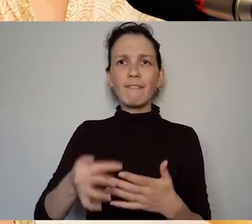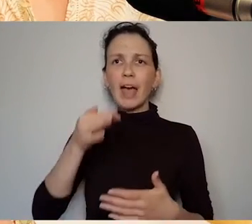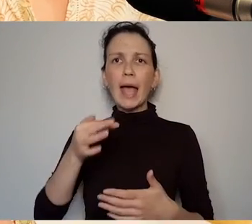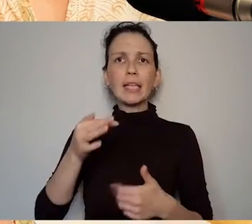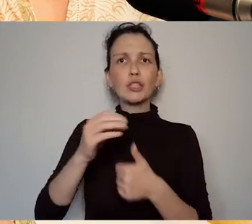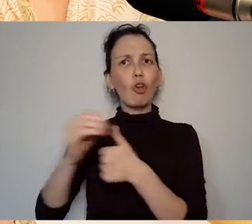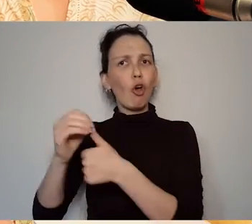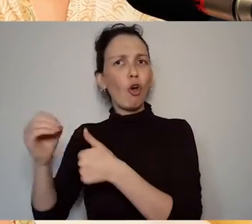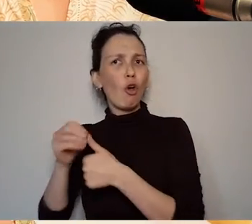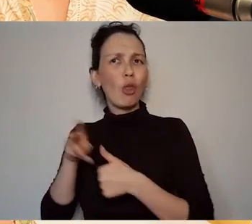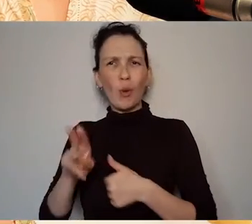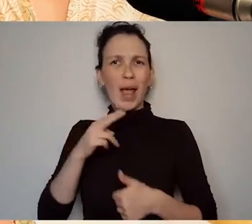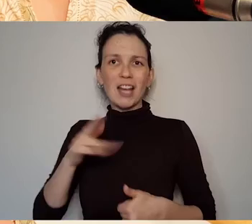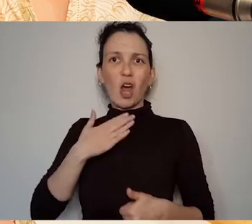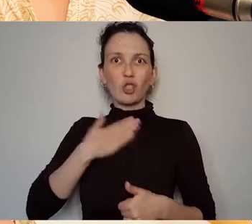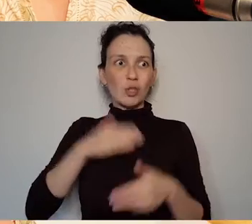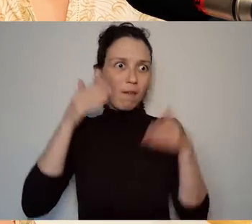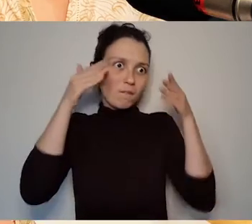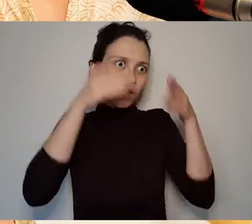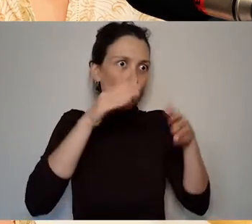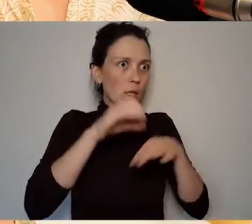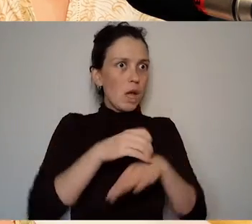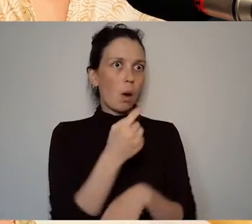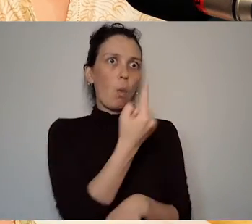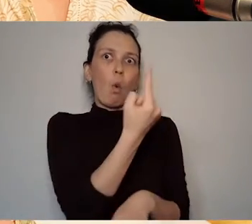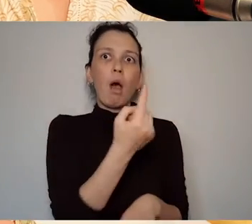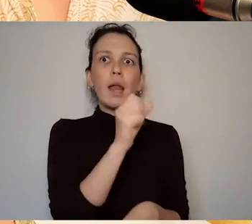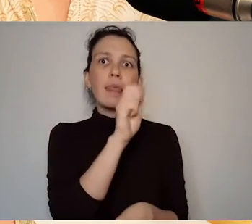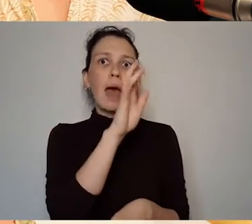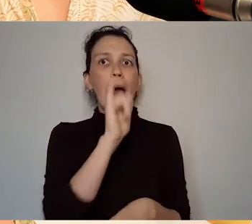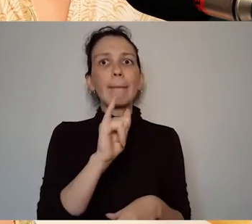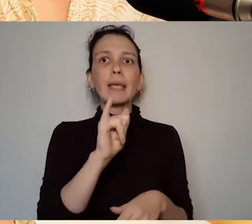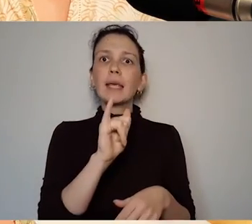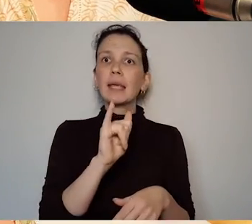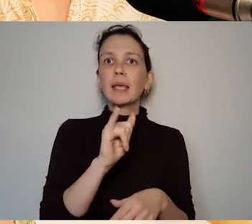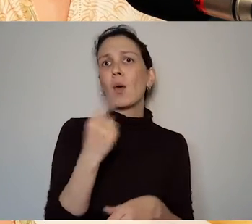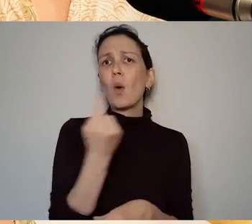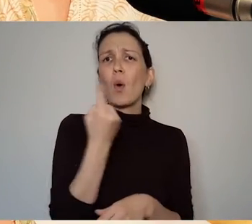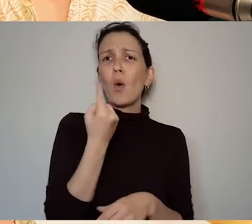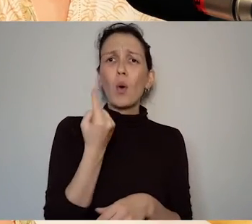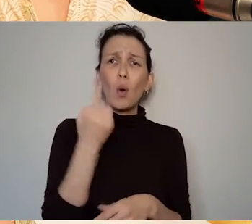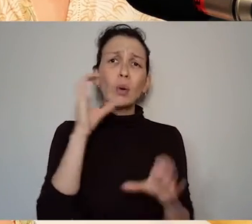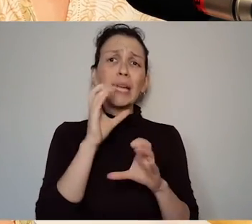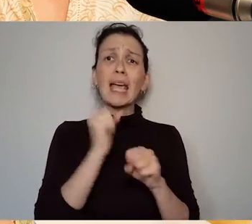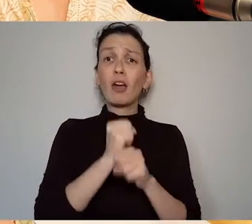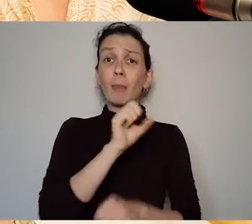in one avenue. The Abbey was not the be-all and end-all for her. So the narrative, the existing